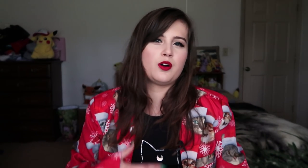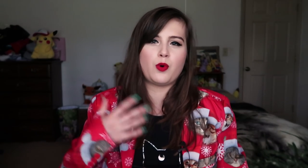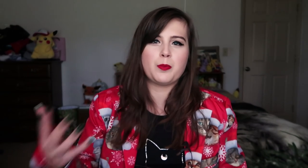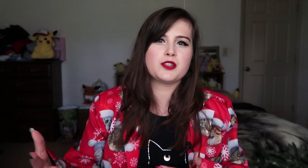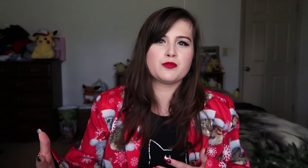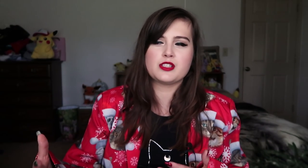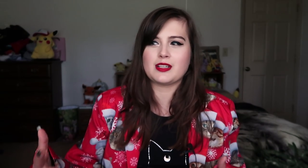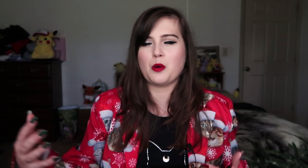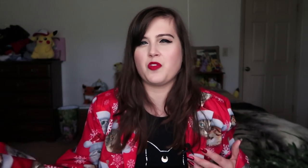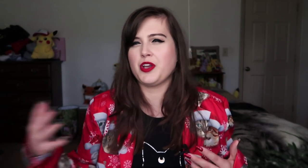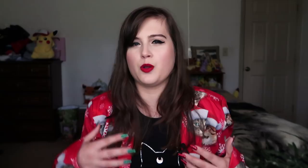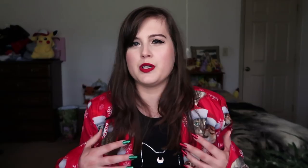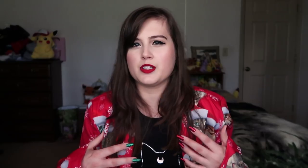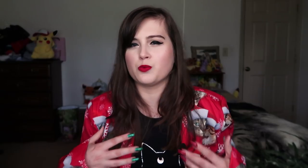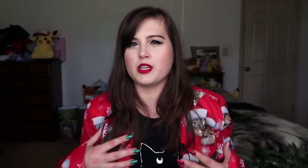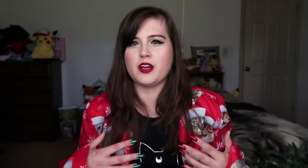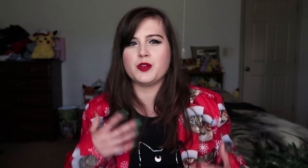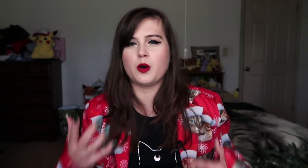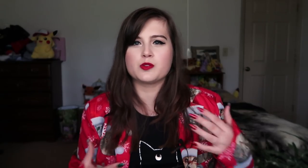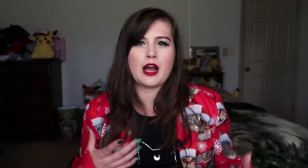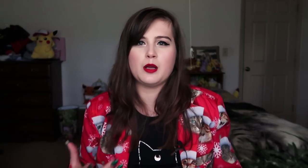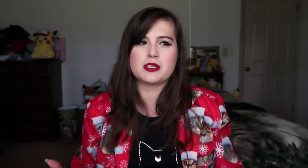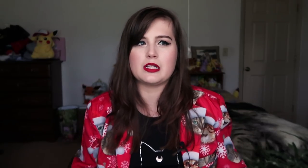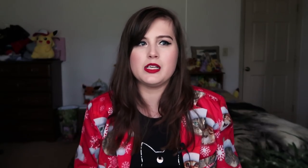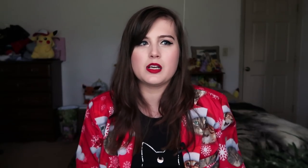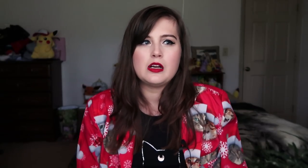If one person reaches out but the other one doesn't really on their own time, it's like...